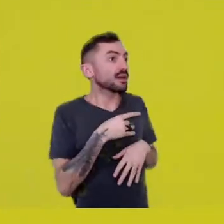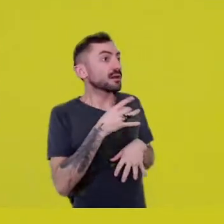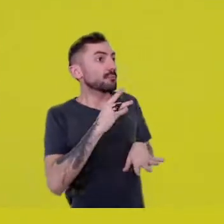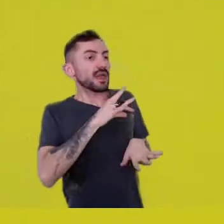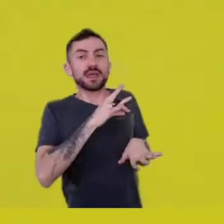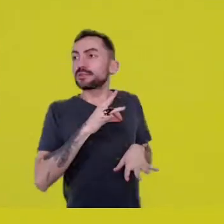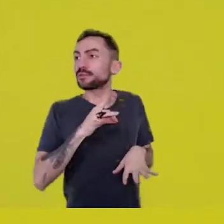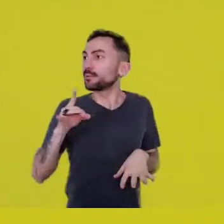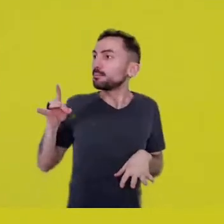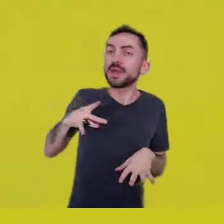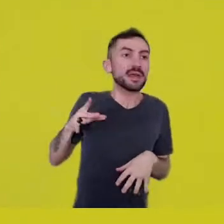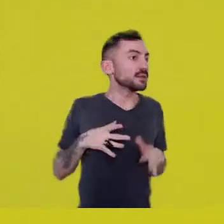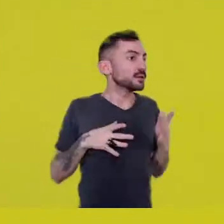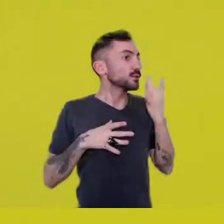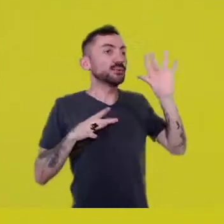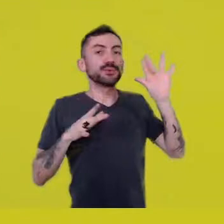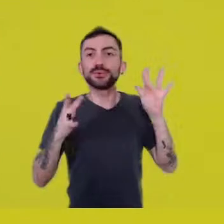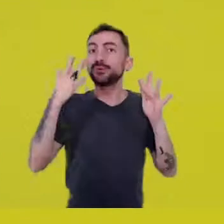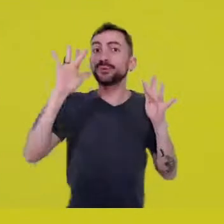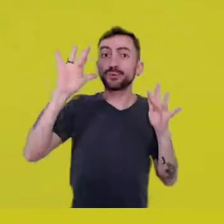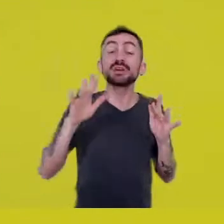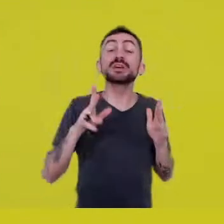that something should escape us,